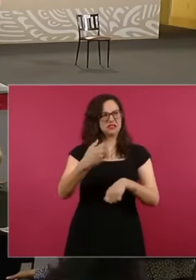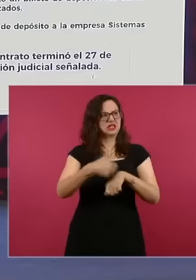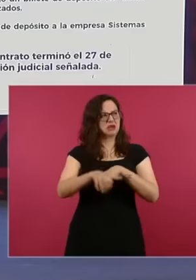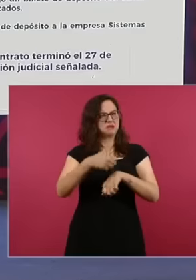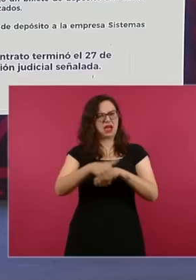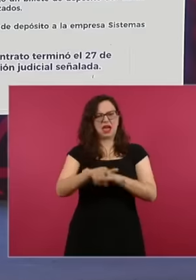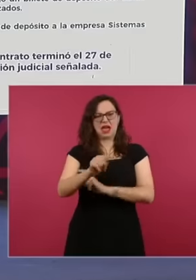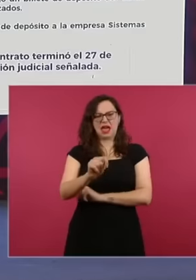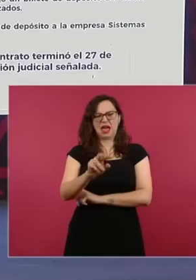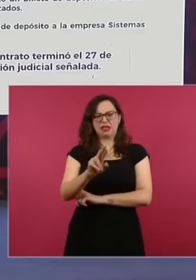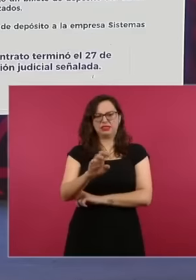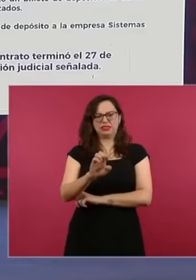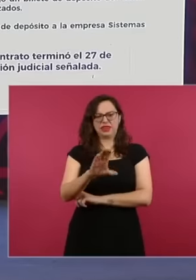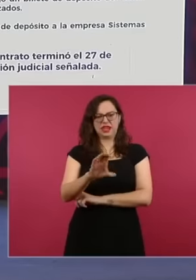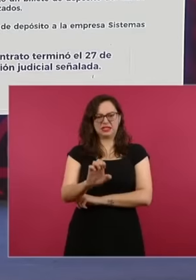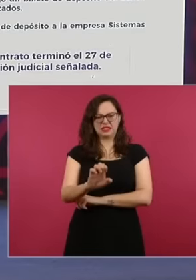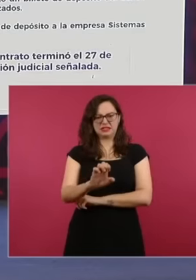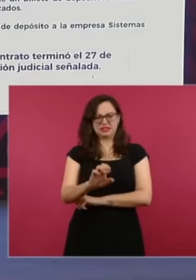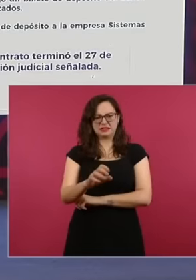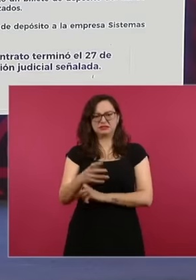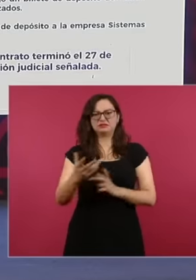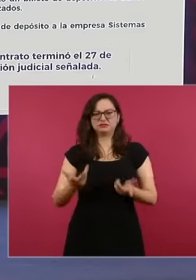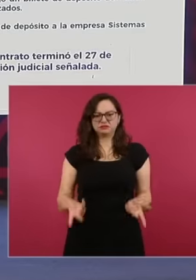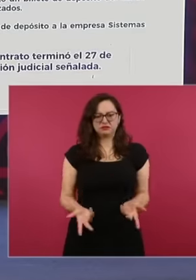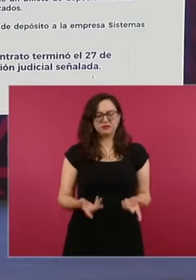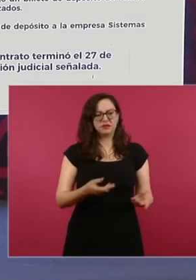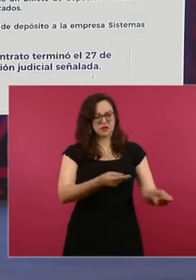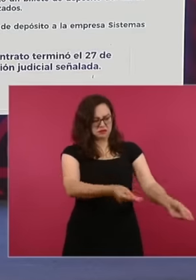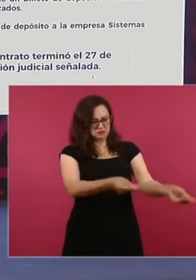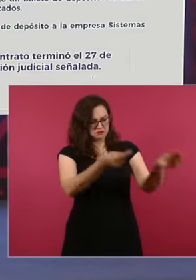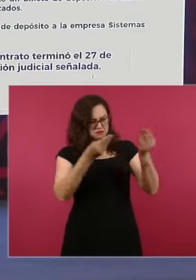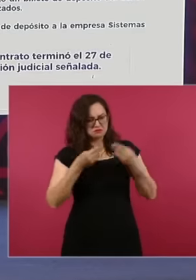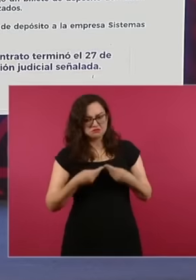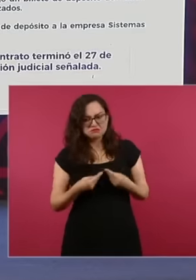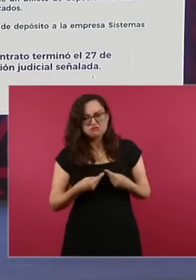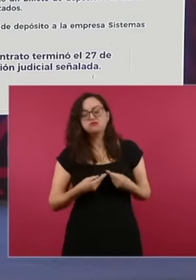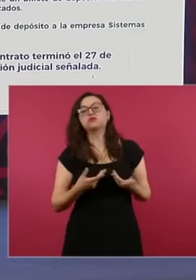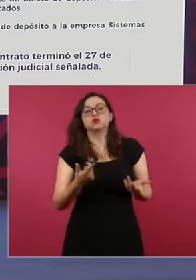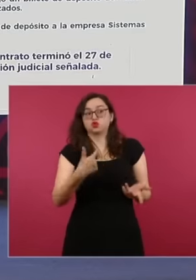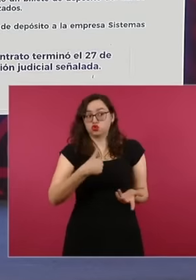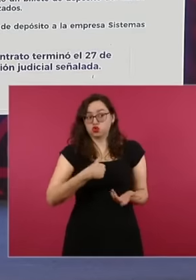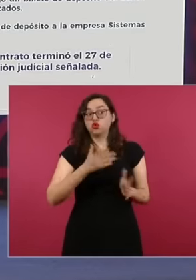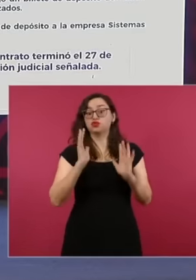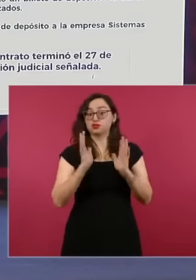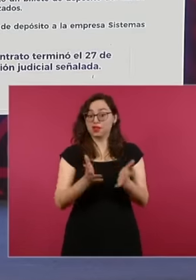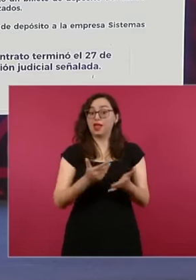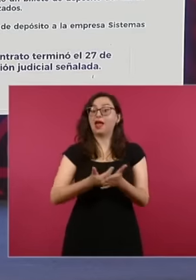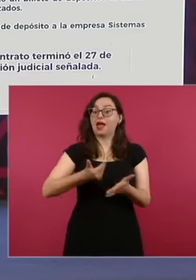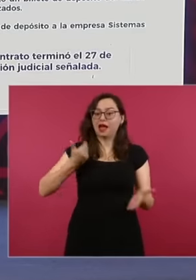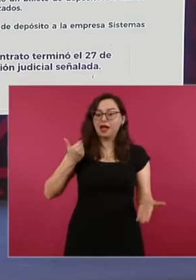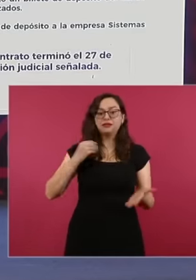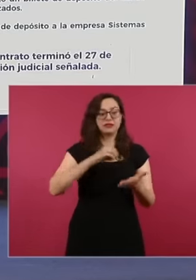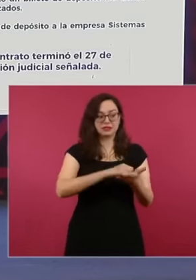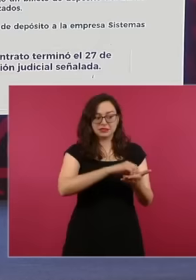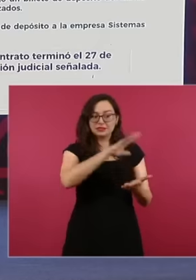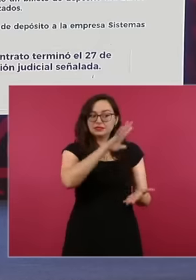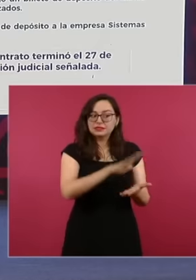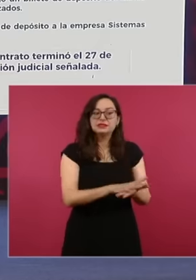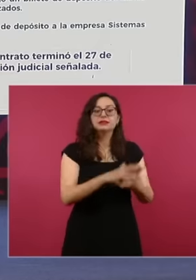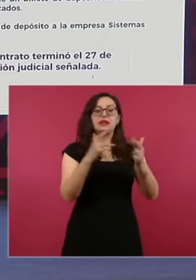Pemex office together with the exploration person together with the administration person, the legal director and